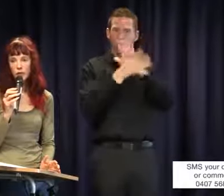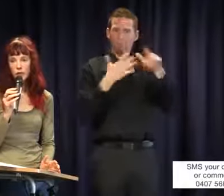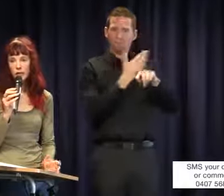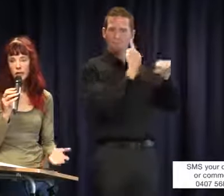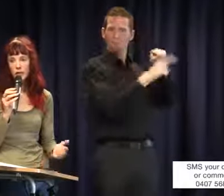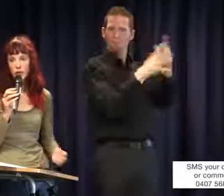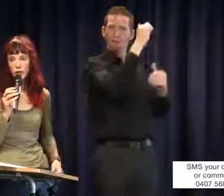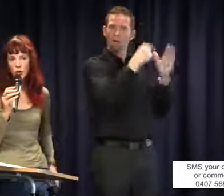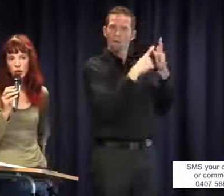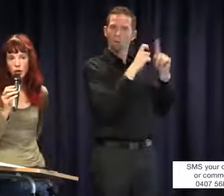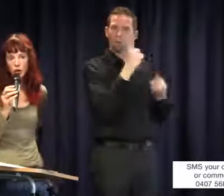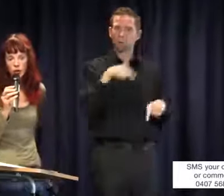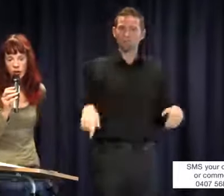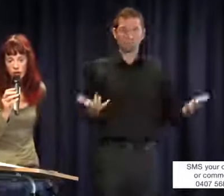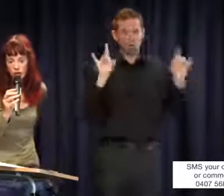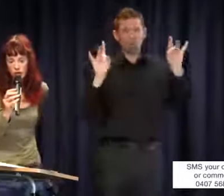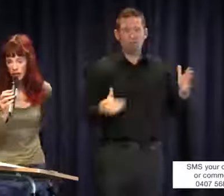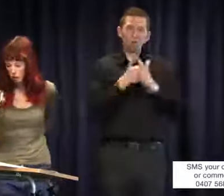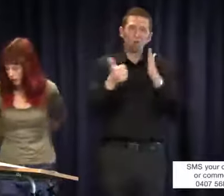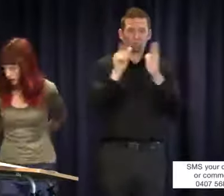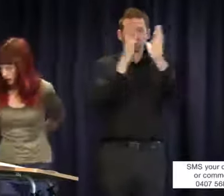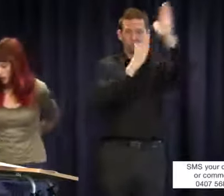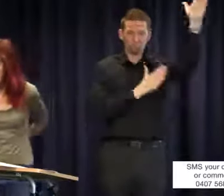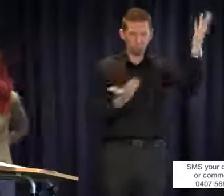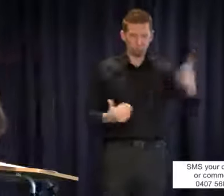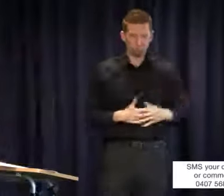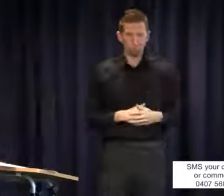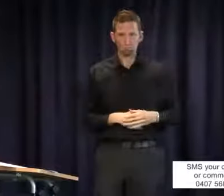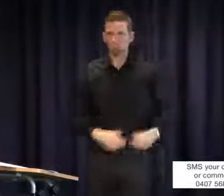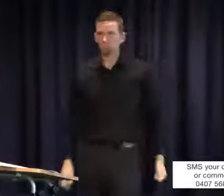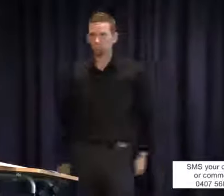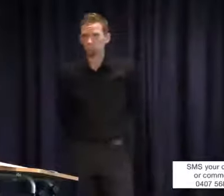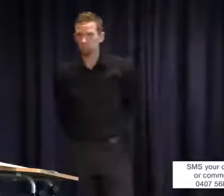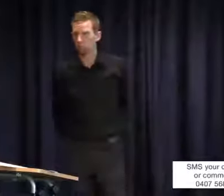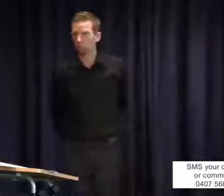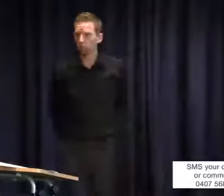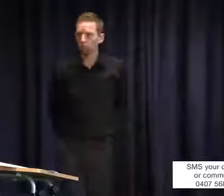again it just shows how behind Australia is.